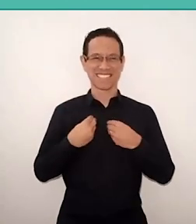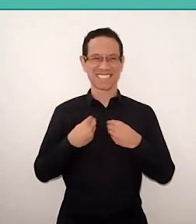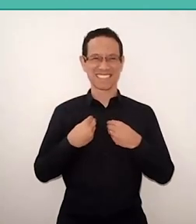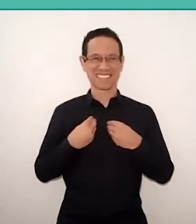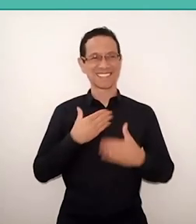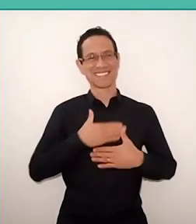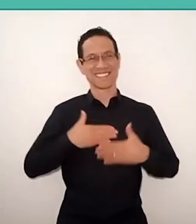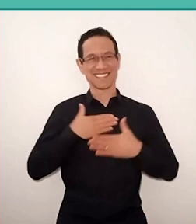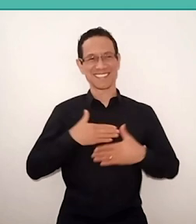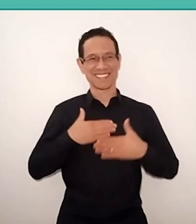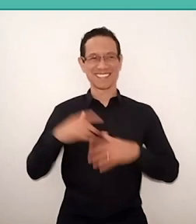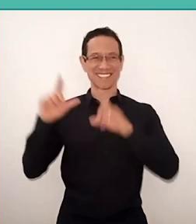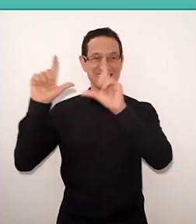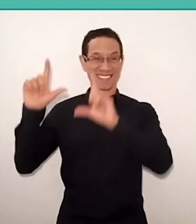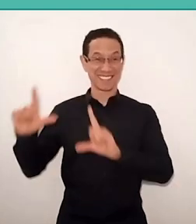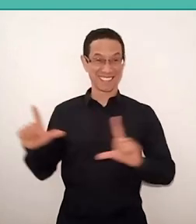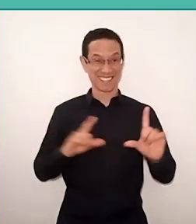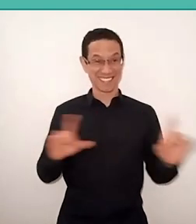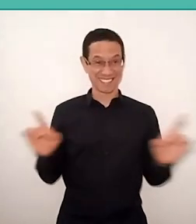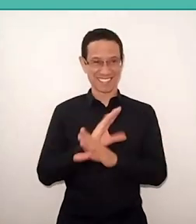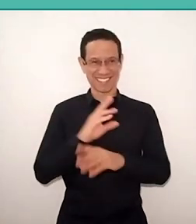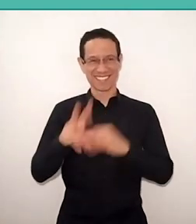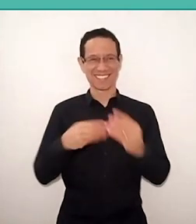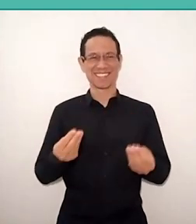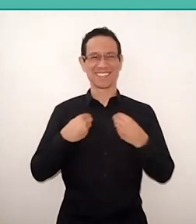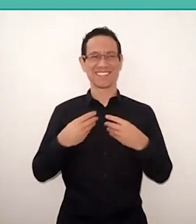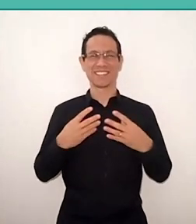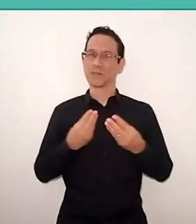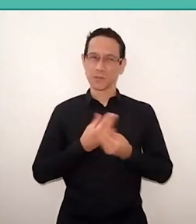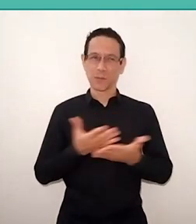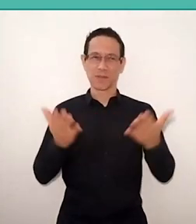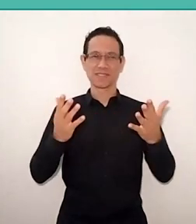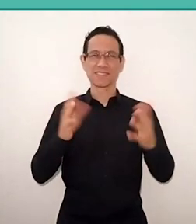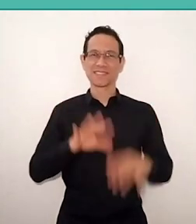still ends with a gift, for everyone, all of us. What a great thing!